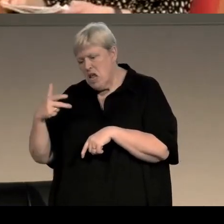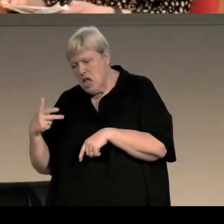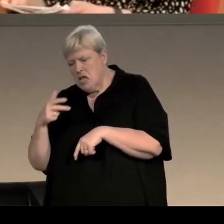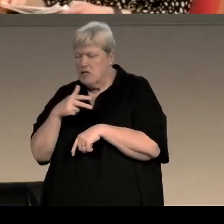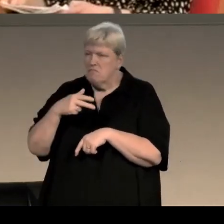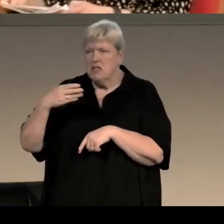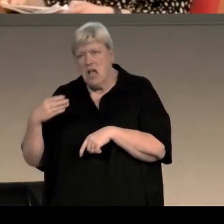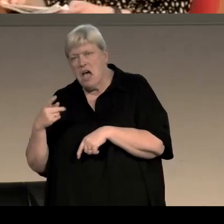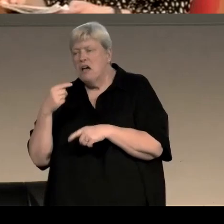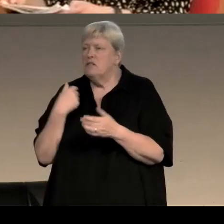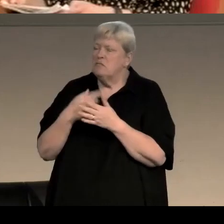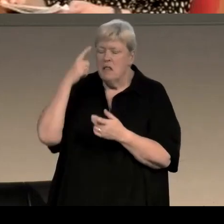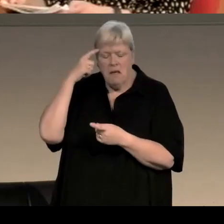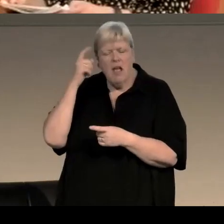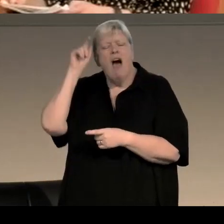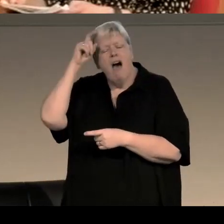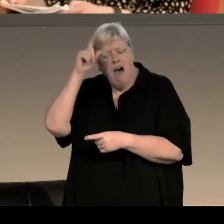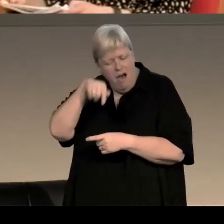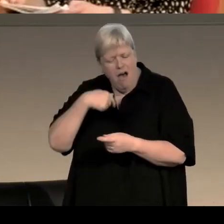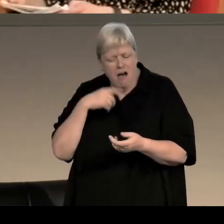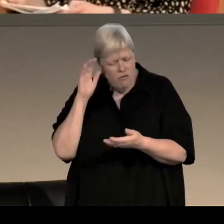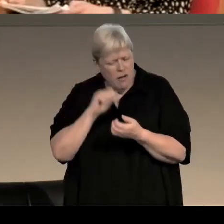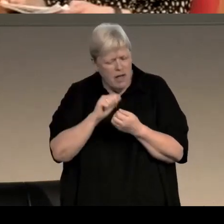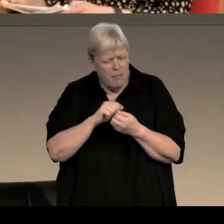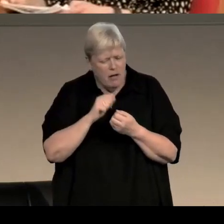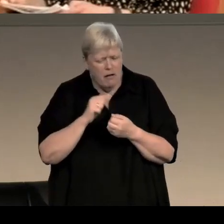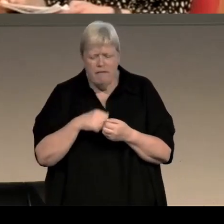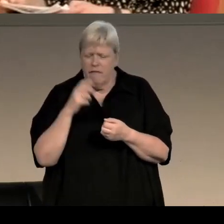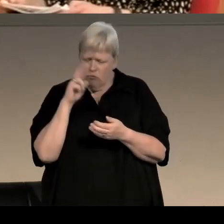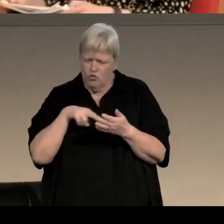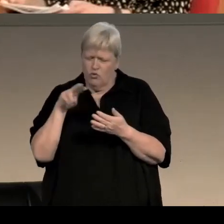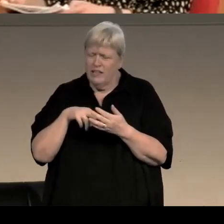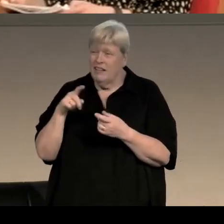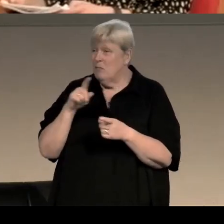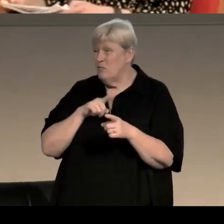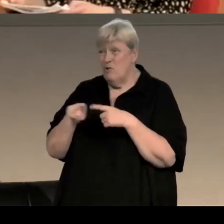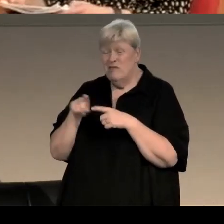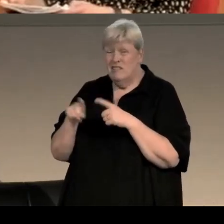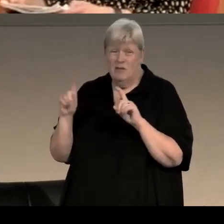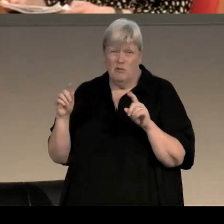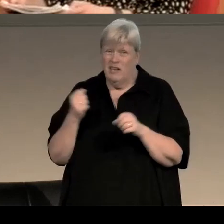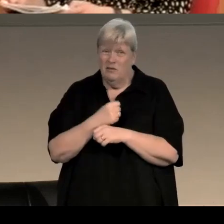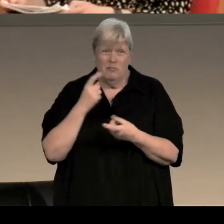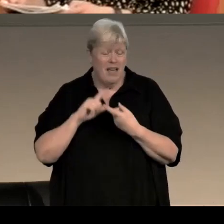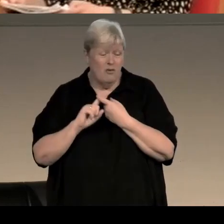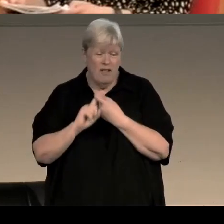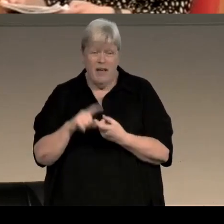jog my memory for things that I remembered from actually being there. But mostly I had to rely on what I remembered